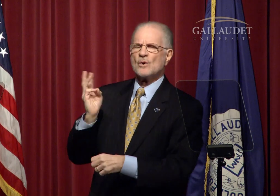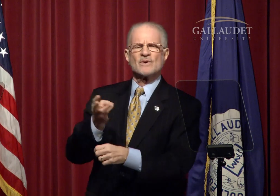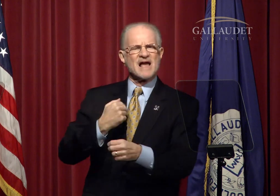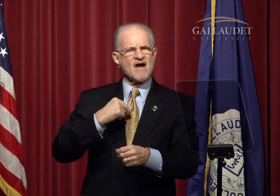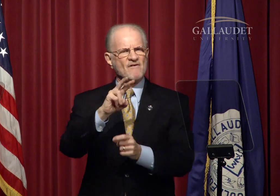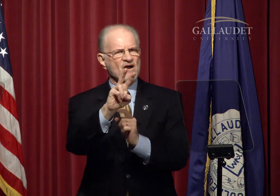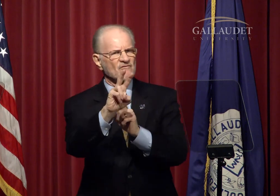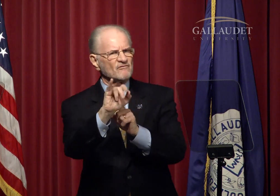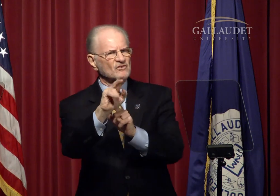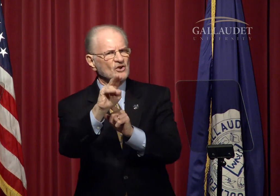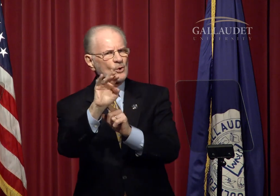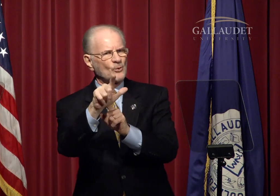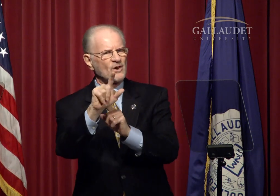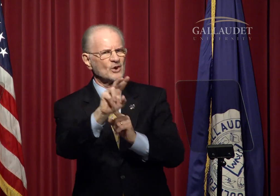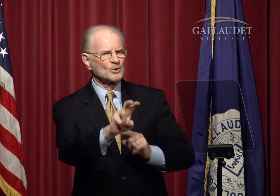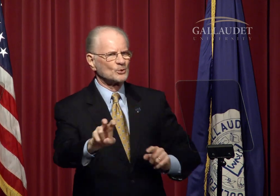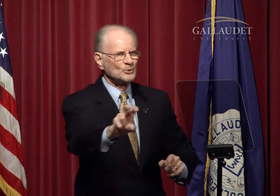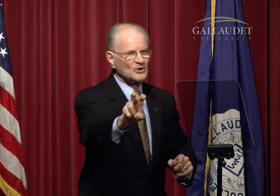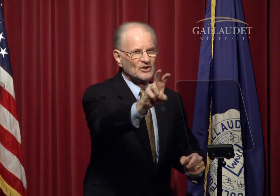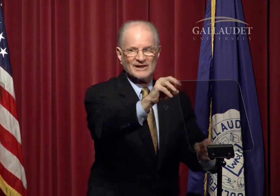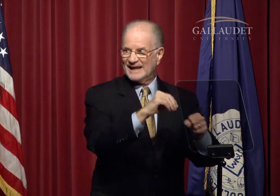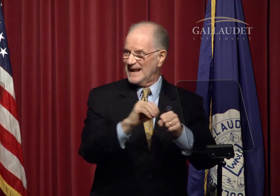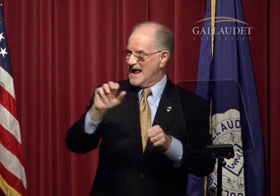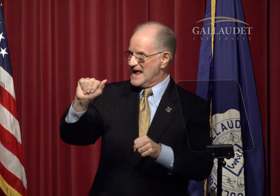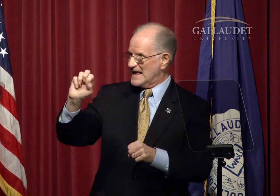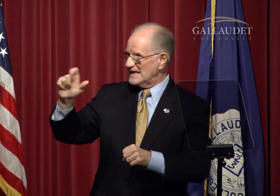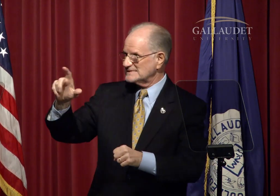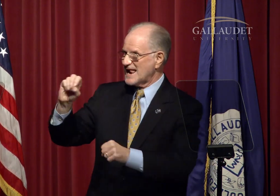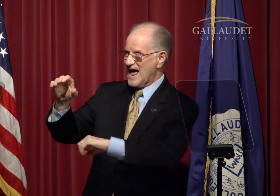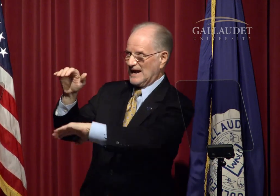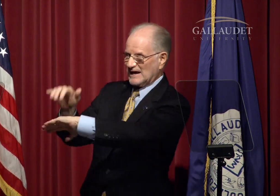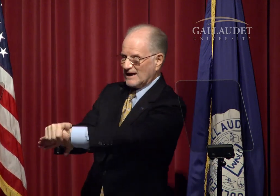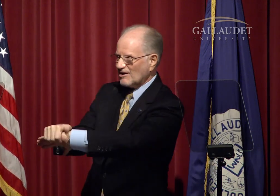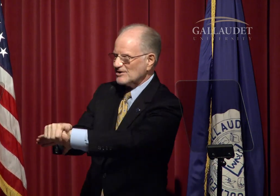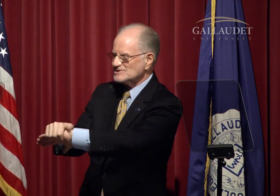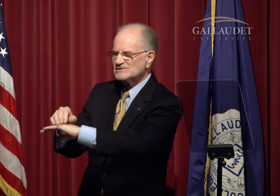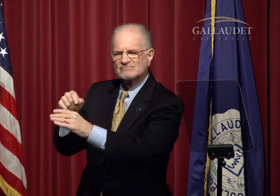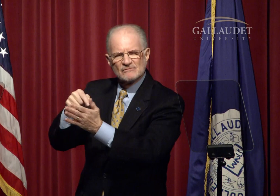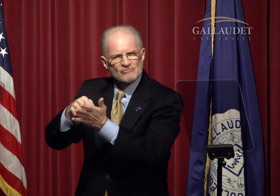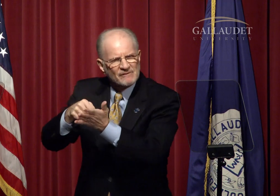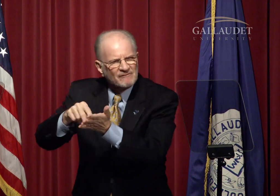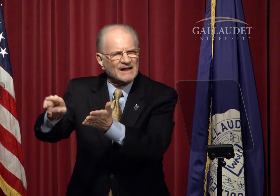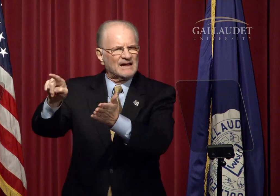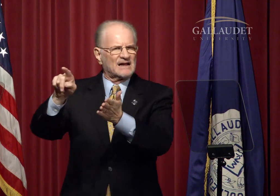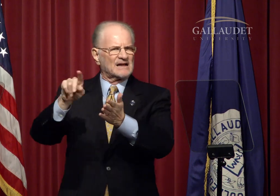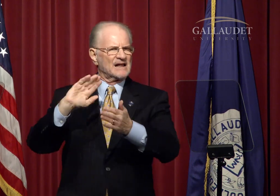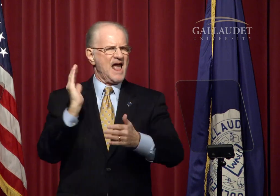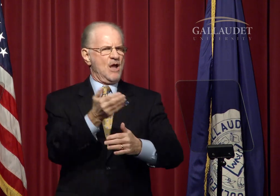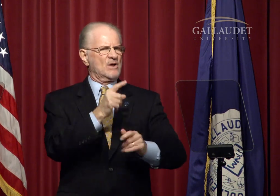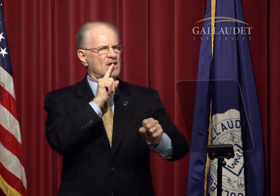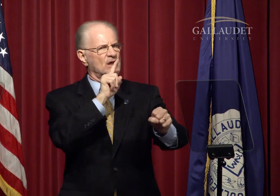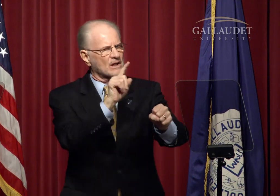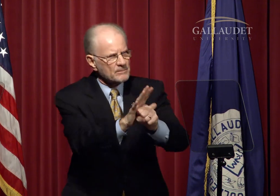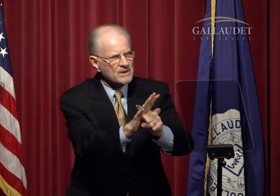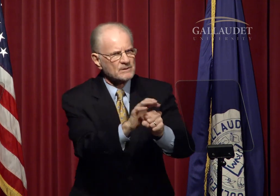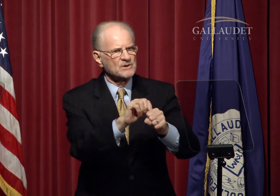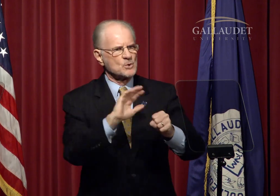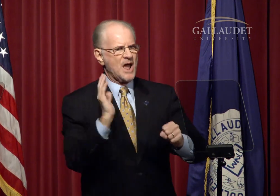we have a virtual tour in ASL and English -